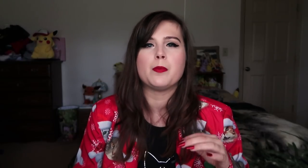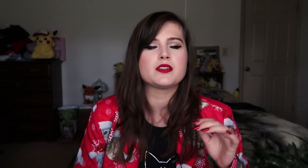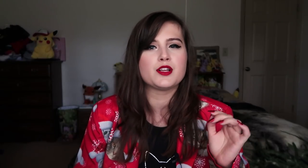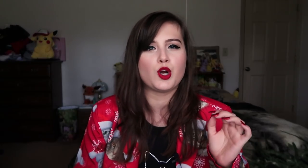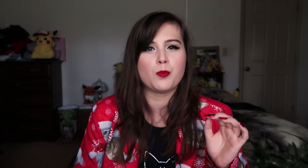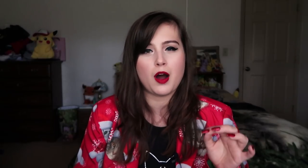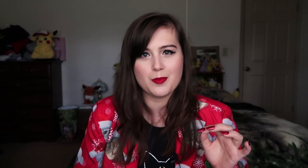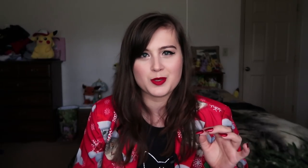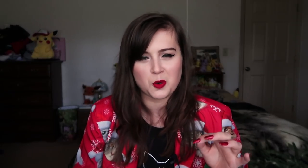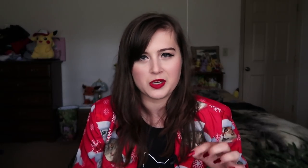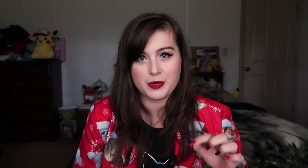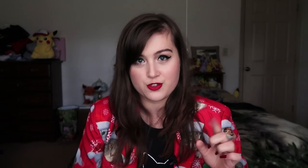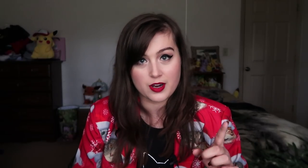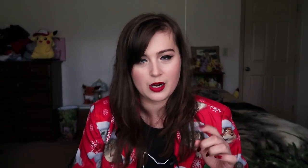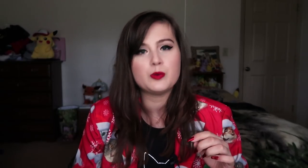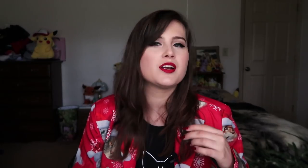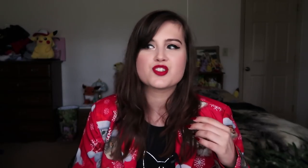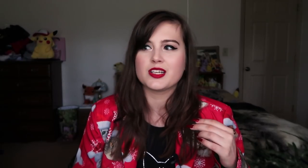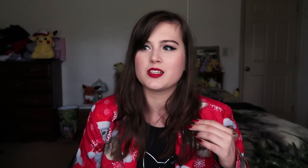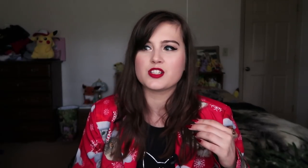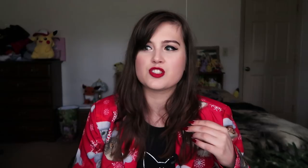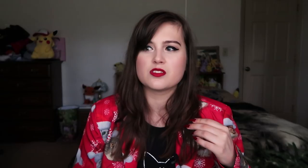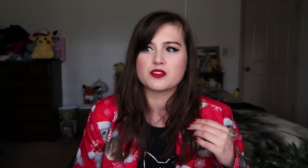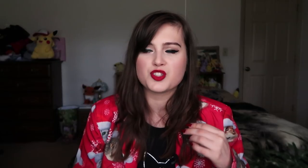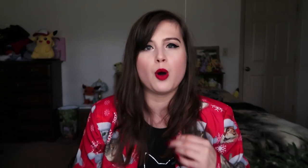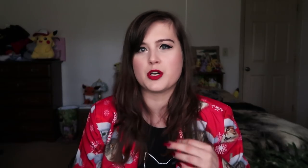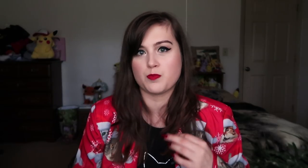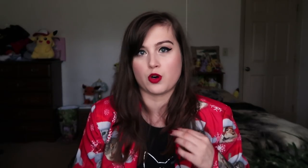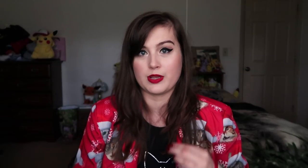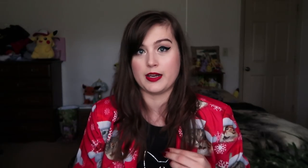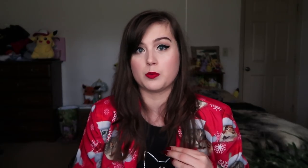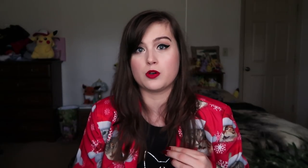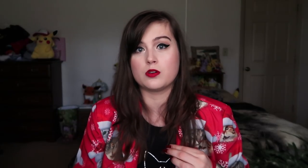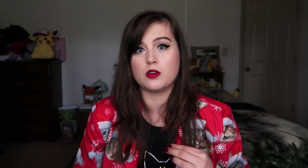but, since her mom is more in the picture now, it's just...it's so much more relatable,